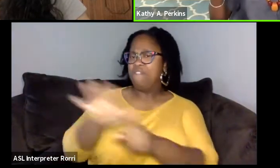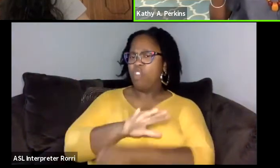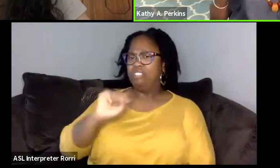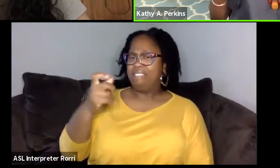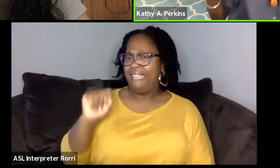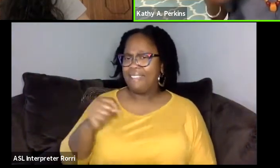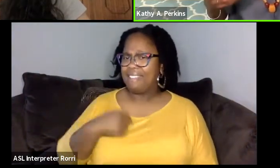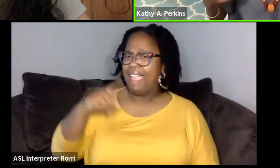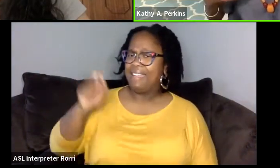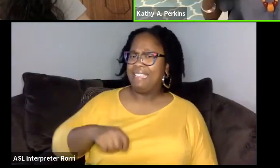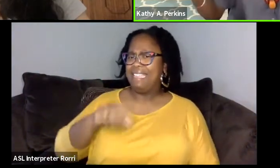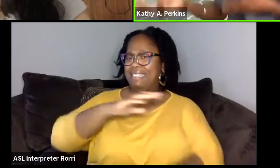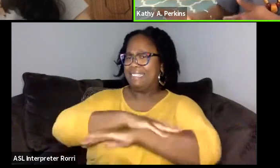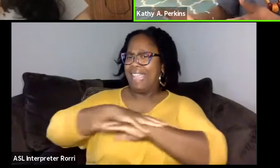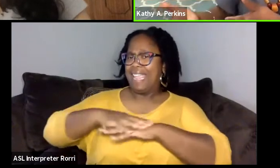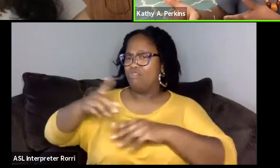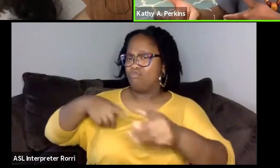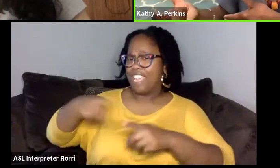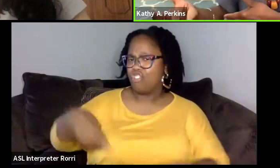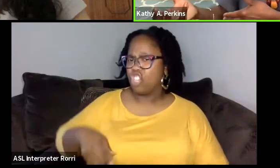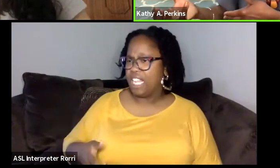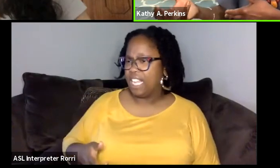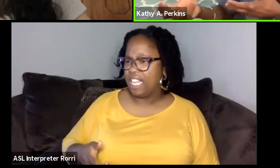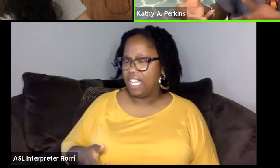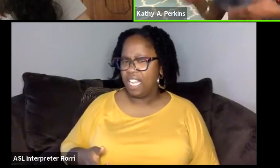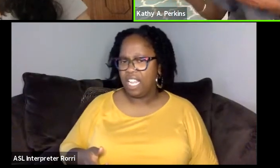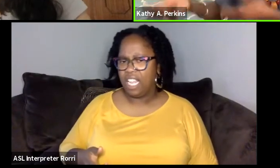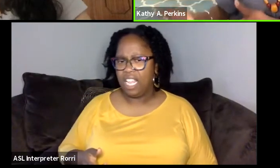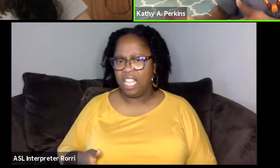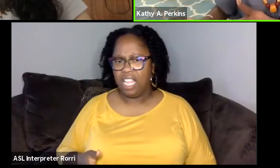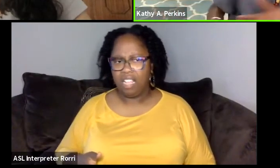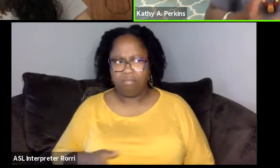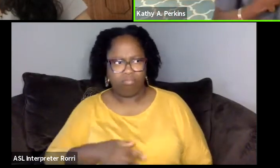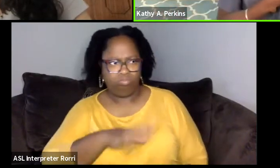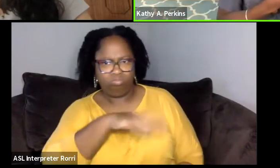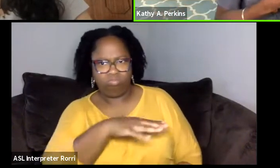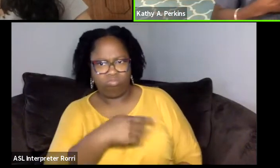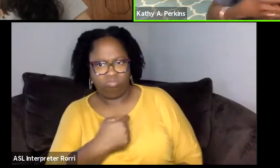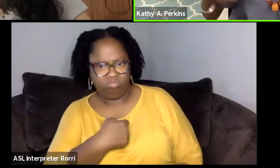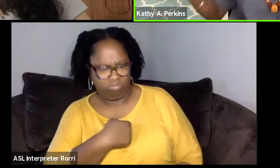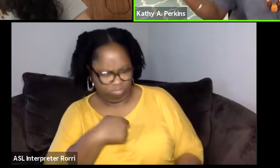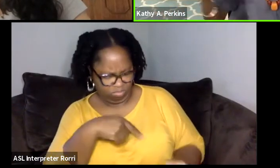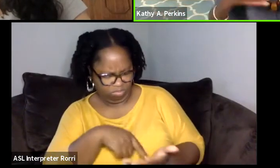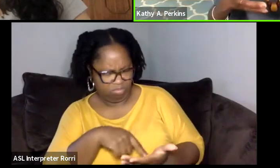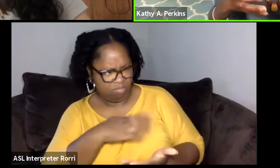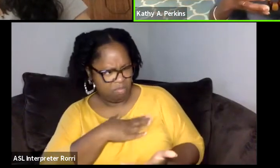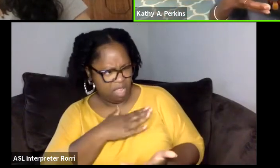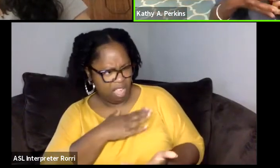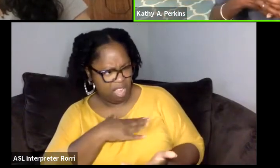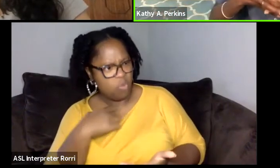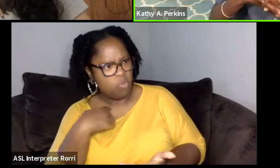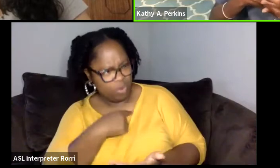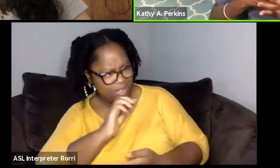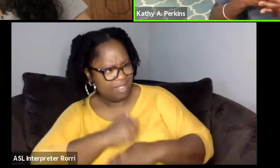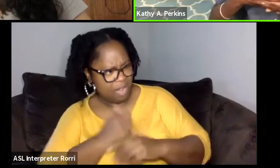Well, I only have my version of the script. I only need to know my line and she has hers. It's like, well, we gotta put it all together into one play.